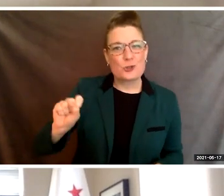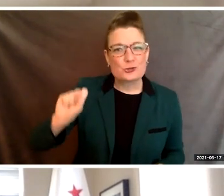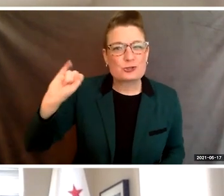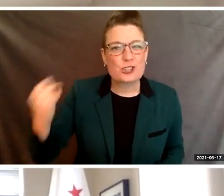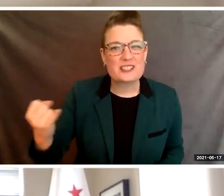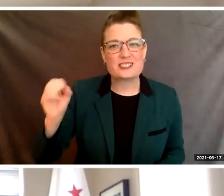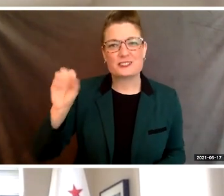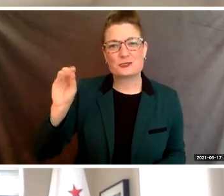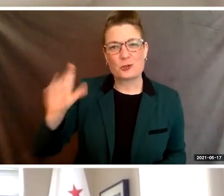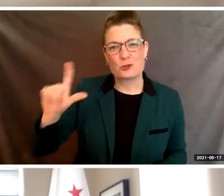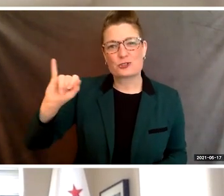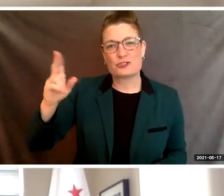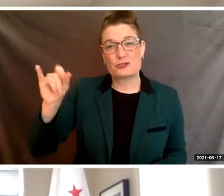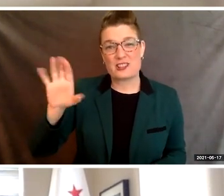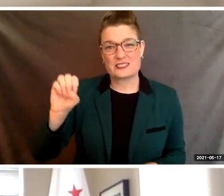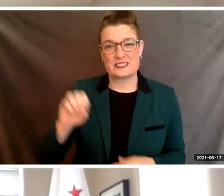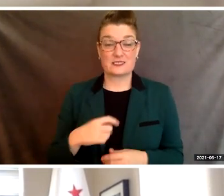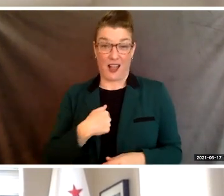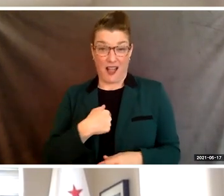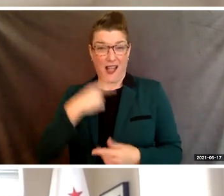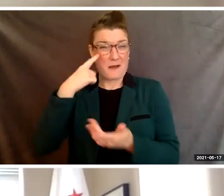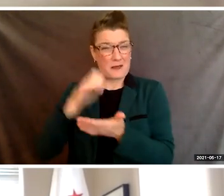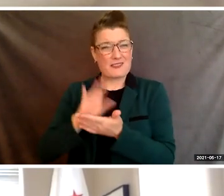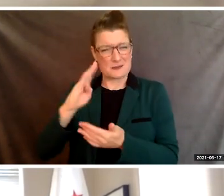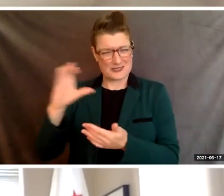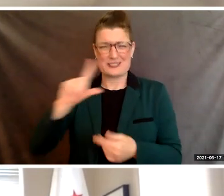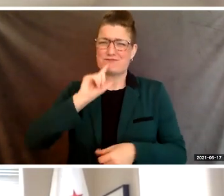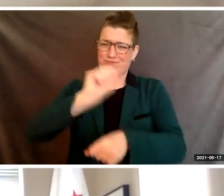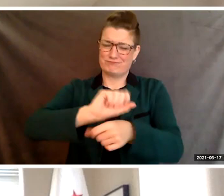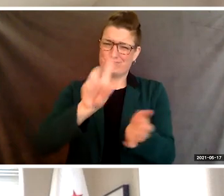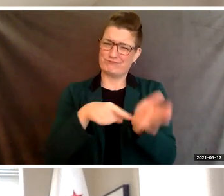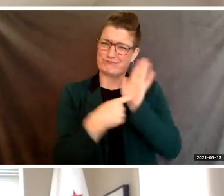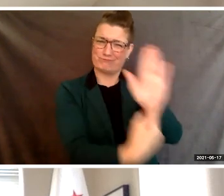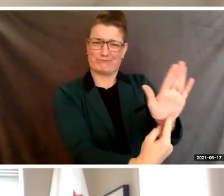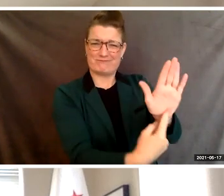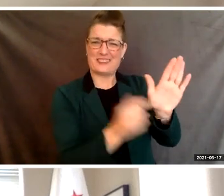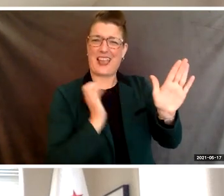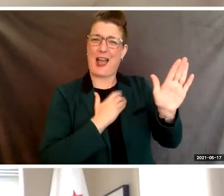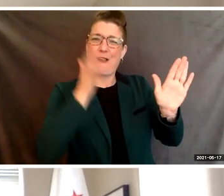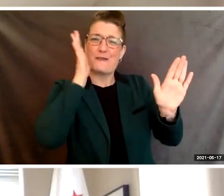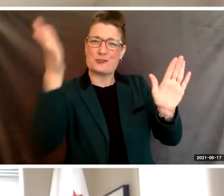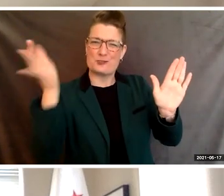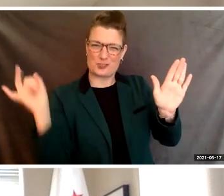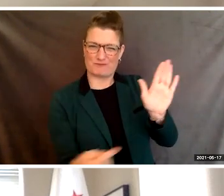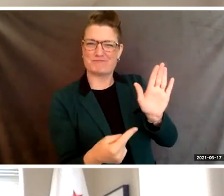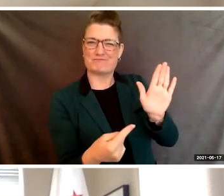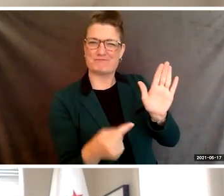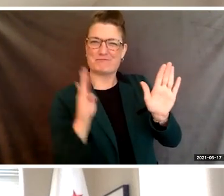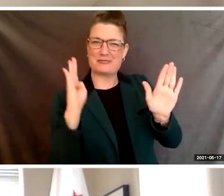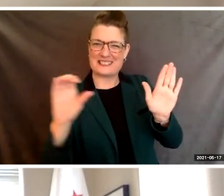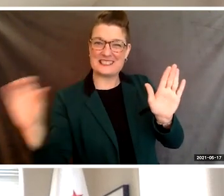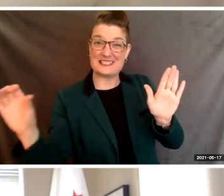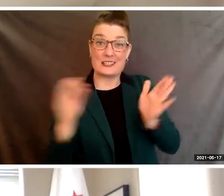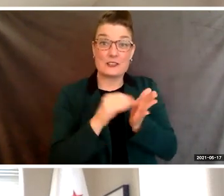I believe that BCC is emblematic of Berkeley's future. Students who come here dream big,